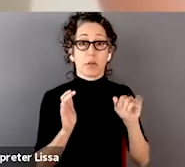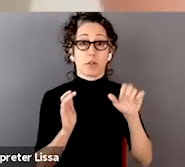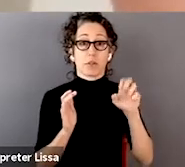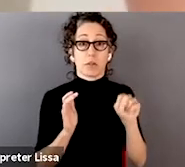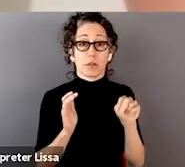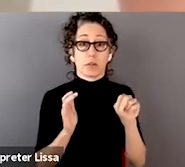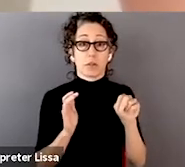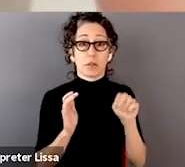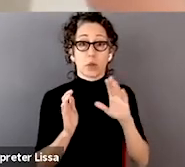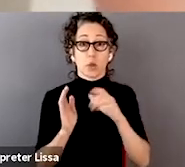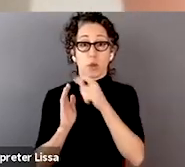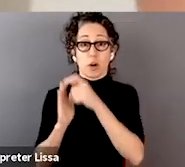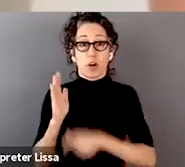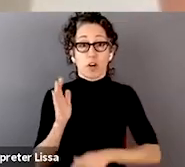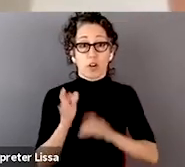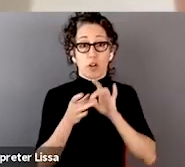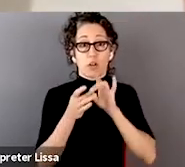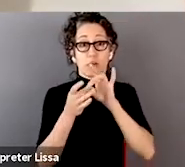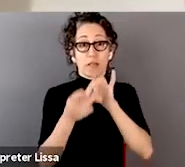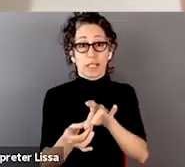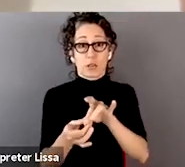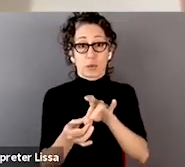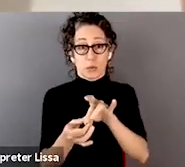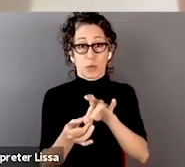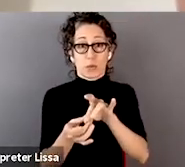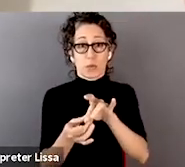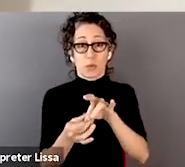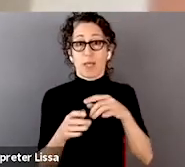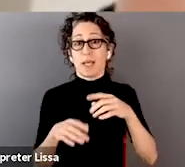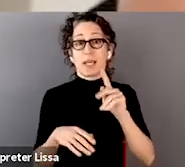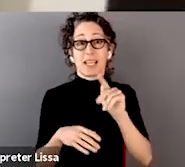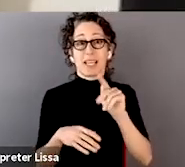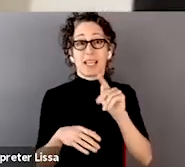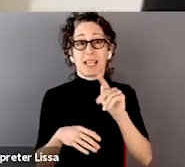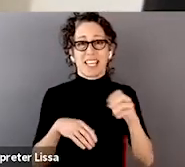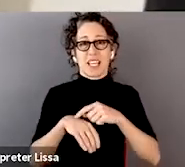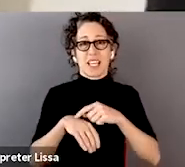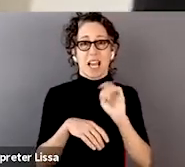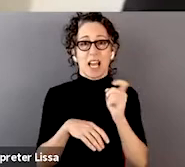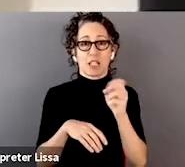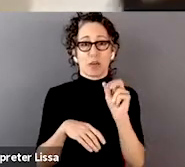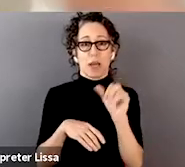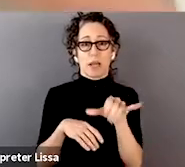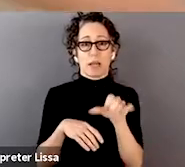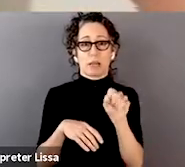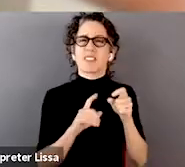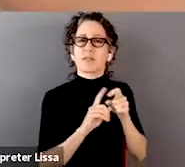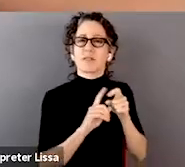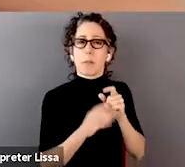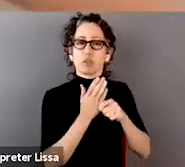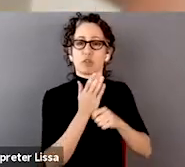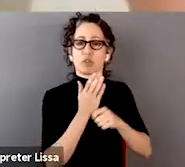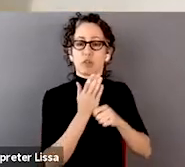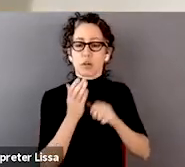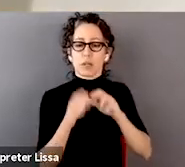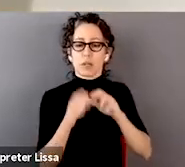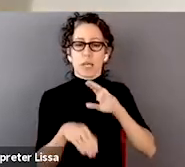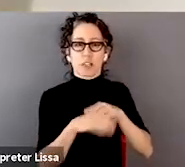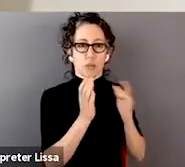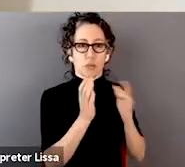that came out in Nature Medicine, where she takes an established,